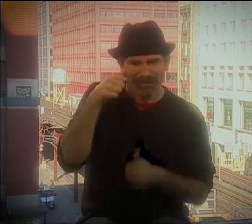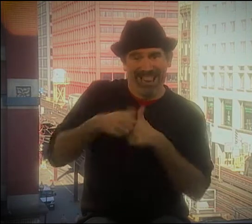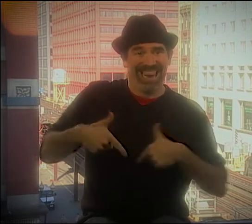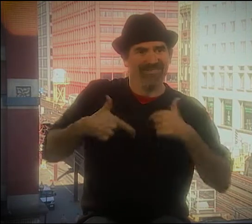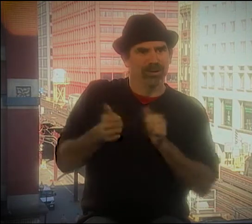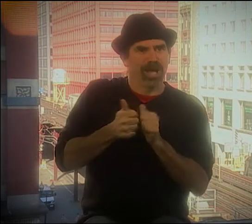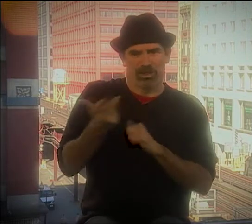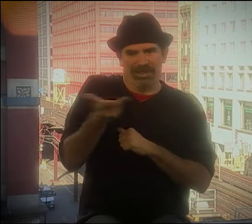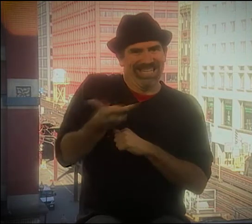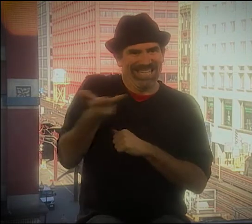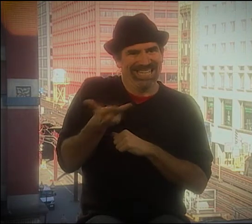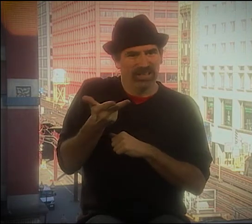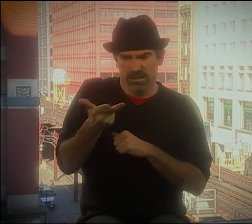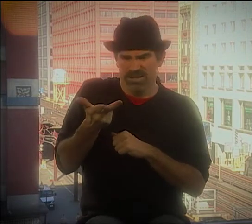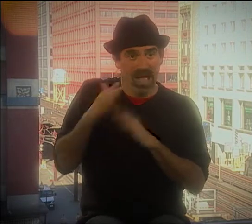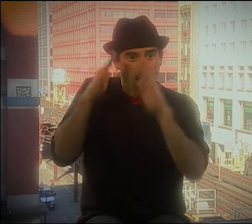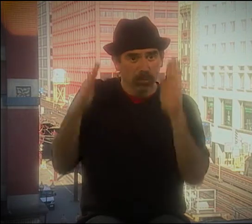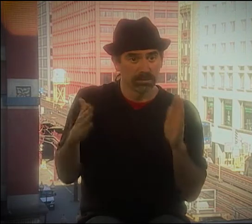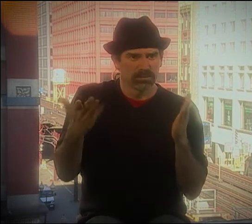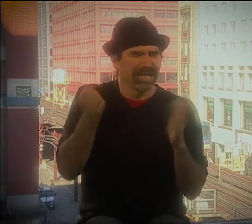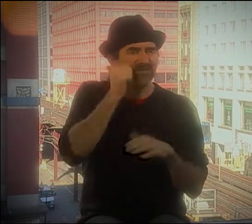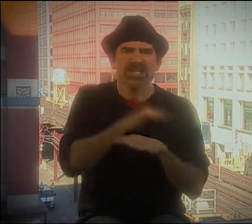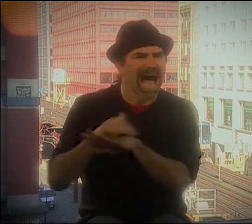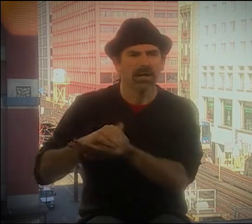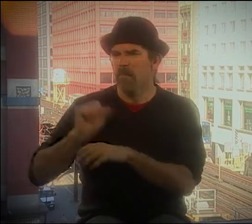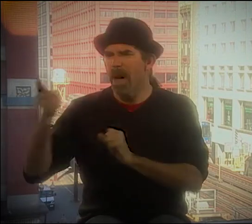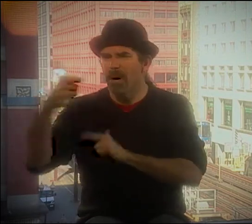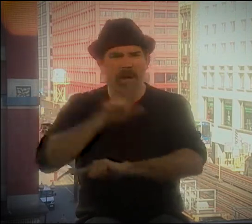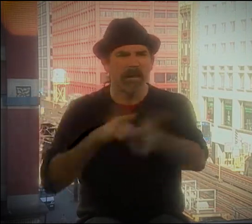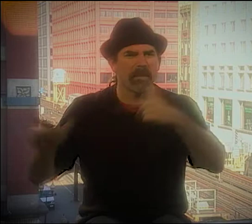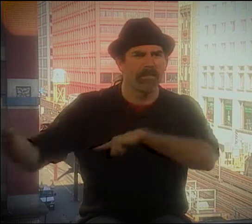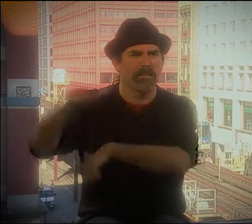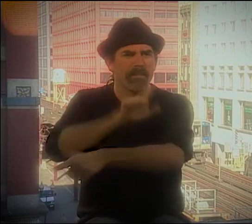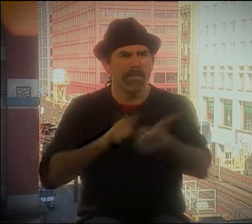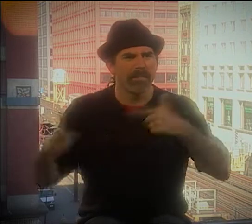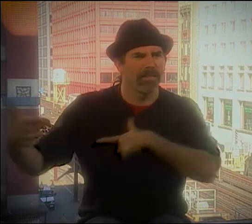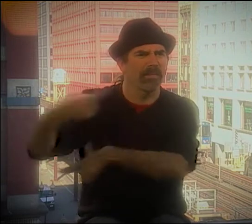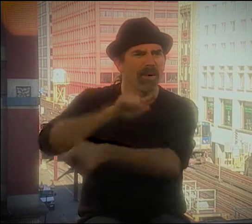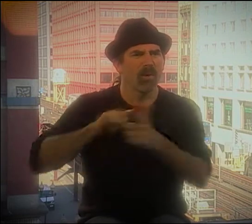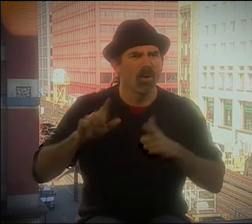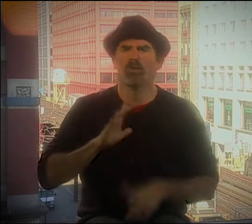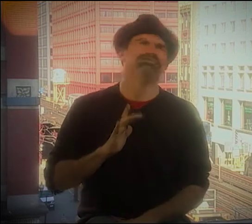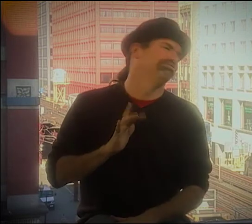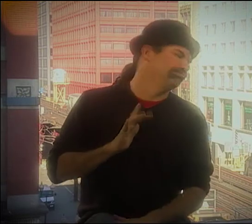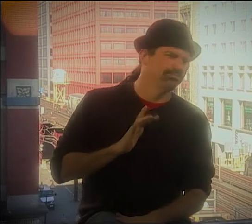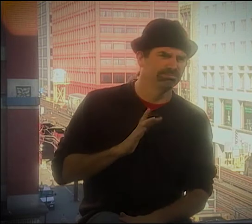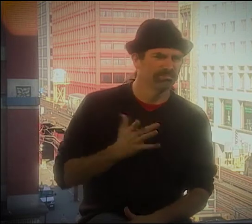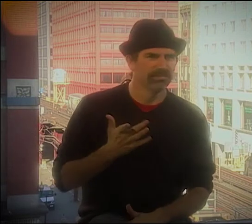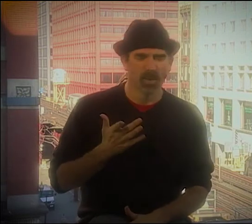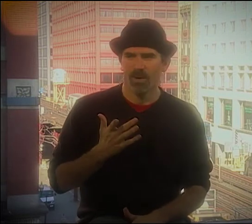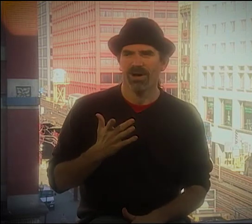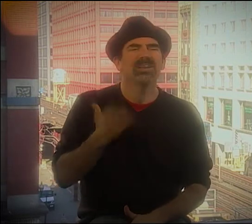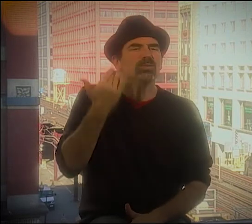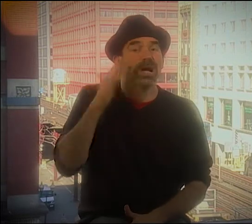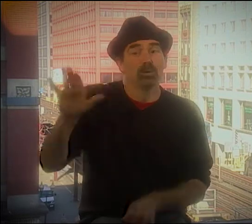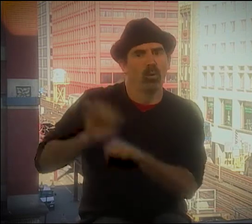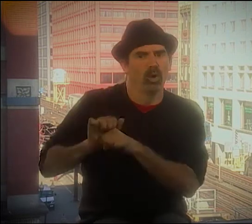INVOLVED, THE THREE OF US ALL WORKING TOGETHER. WE STARTED LIVING TOGETHER, THE THREE OF US. SO AT THE HOUSE EVERY NIGHT, WE WERE SHARING AND COLLABORATING